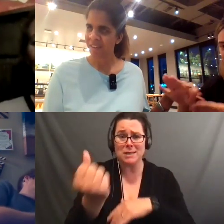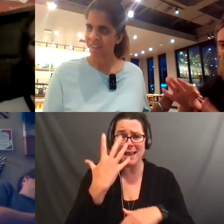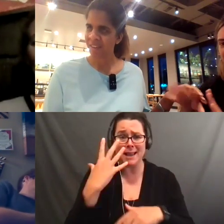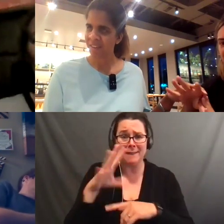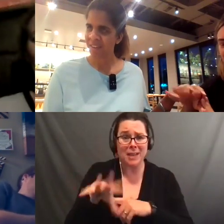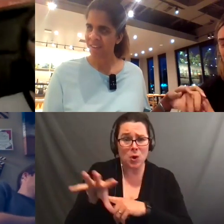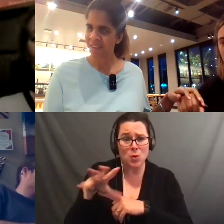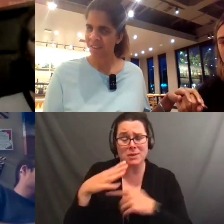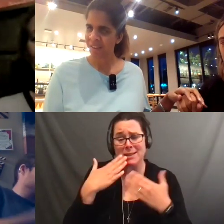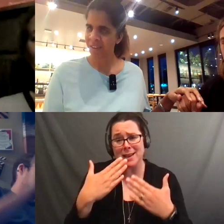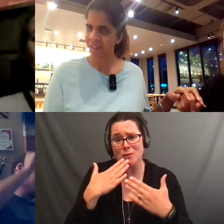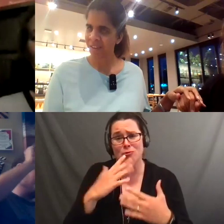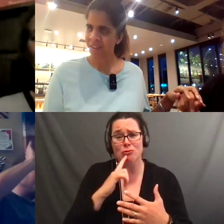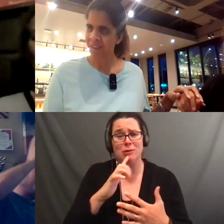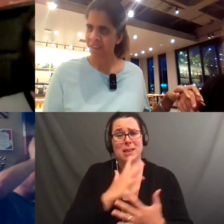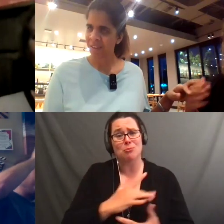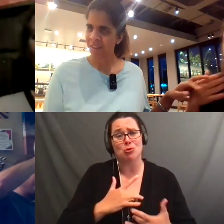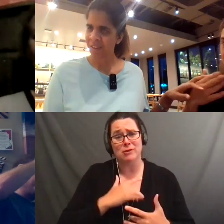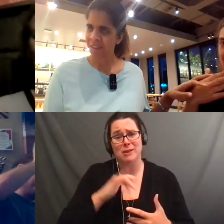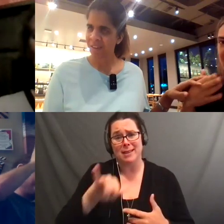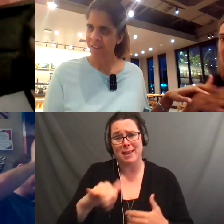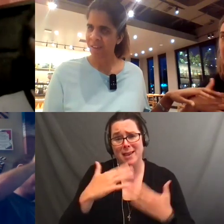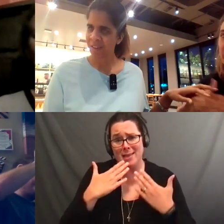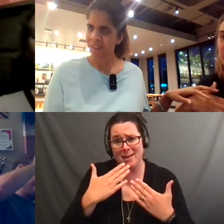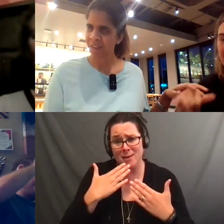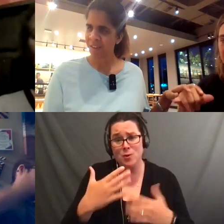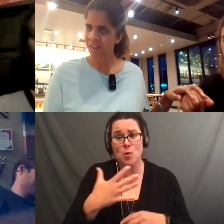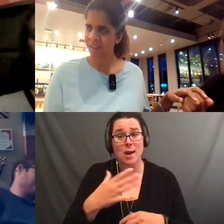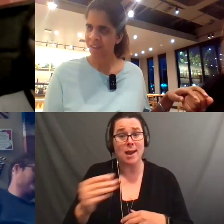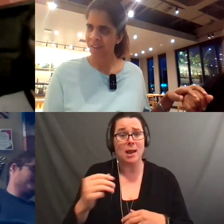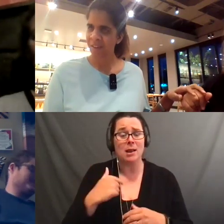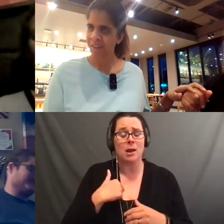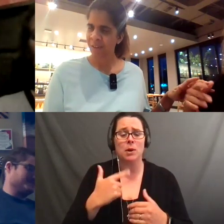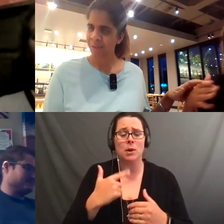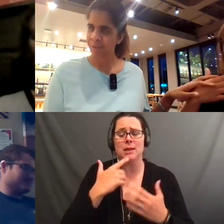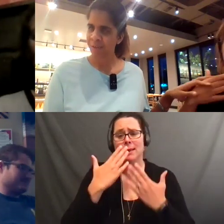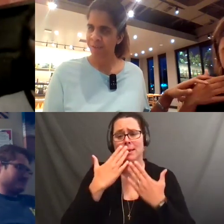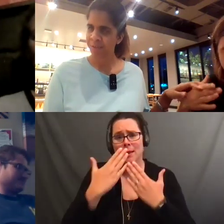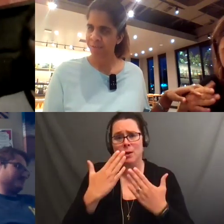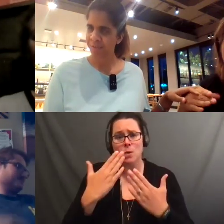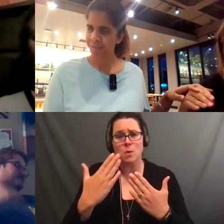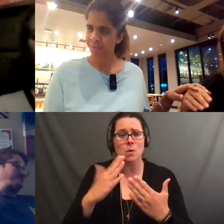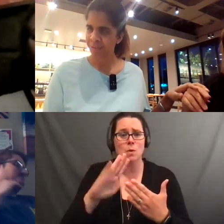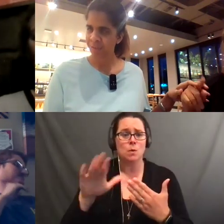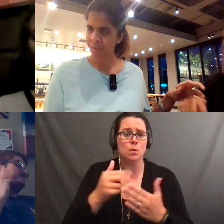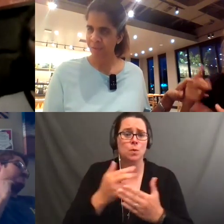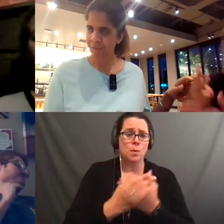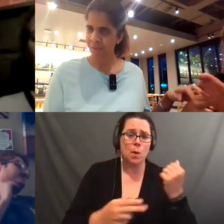really appreciate it. And I wanted to say thank you to both Mandy